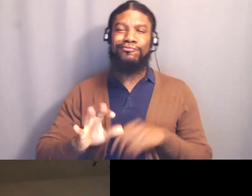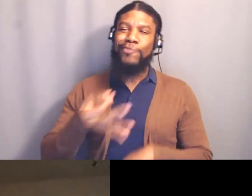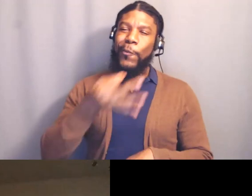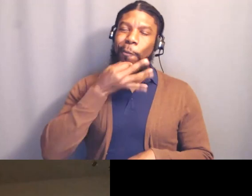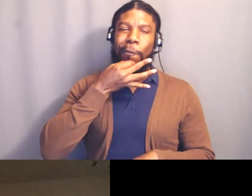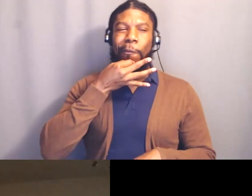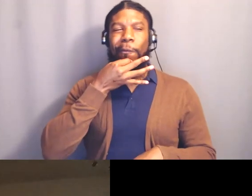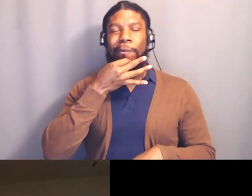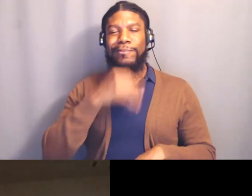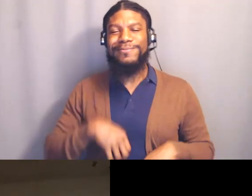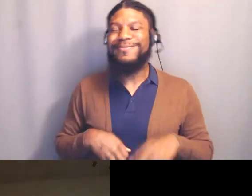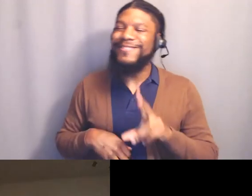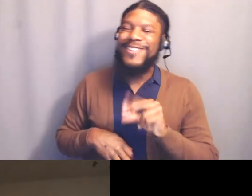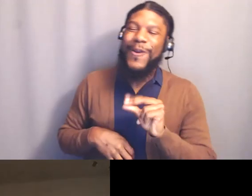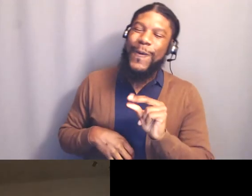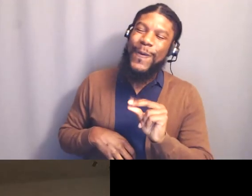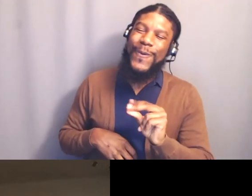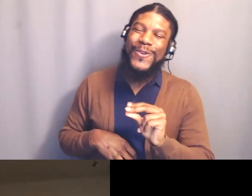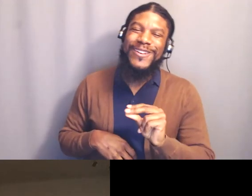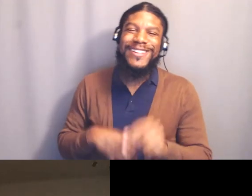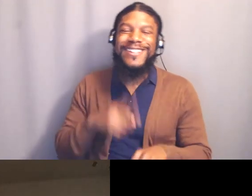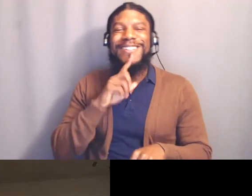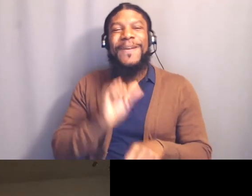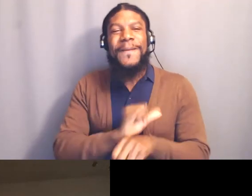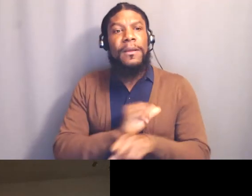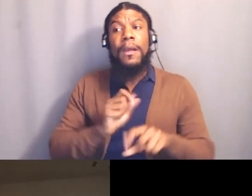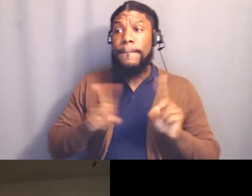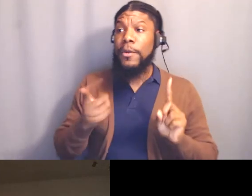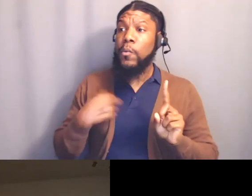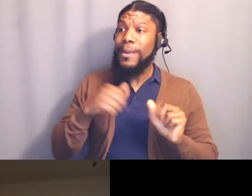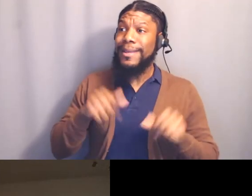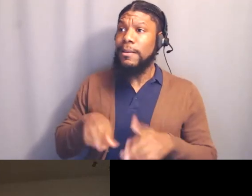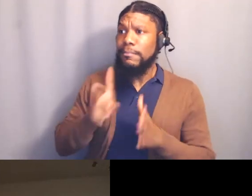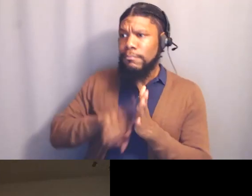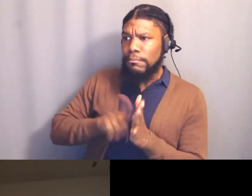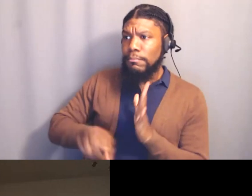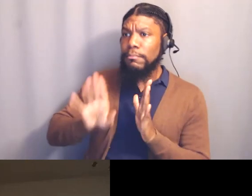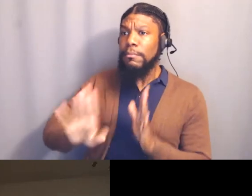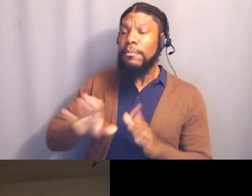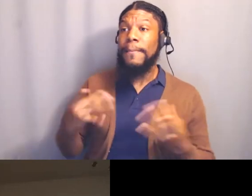Yeah, no, no, no, I definitely am. But we can look up your meditation class. Yeah, if you, yeah.